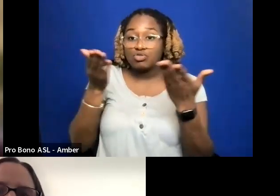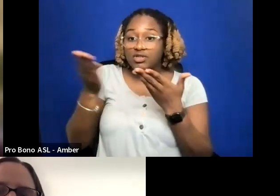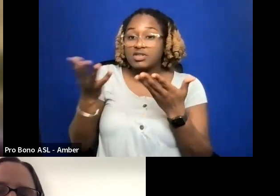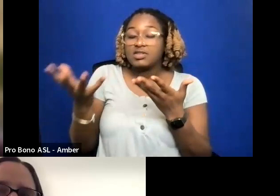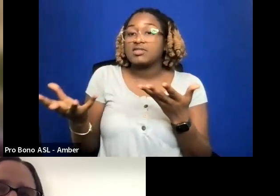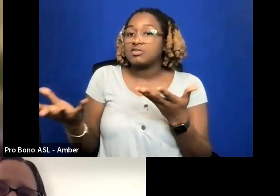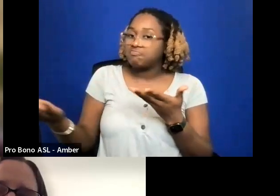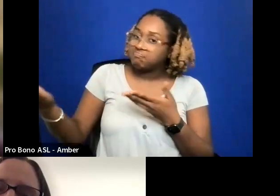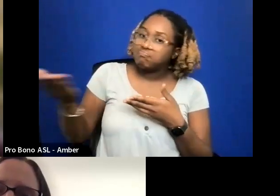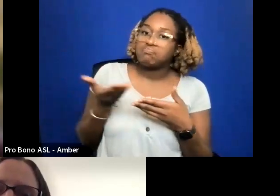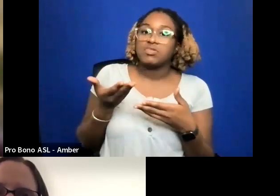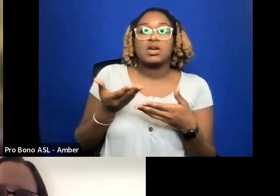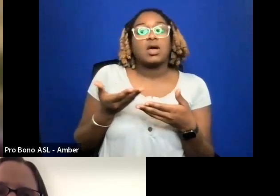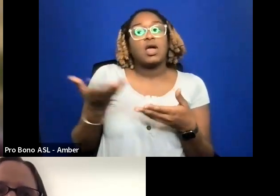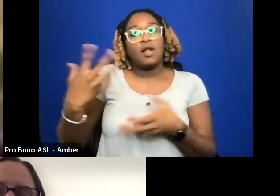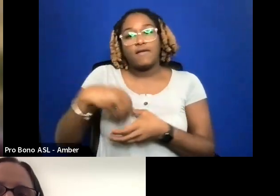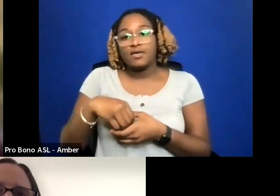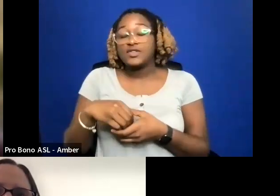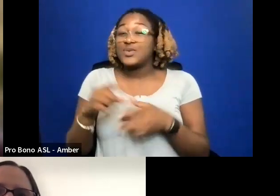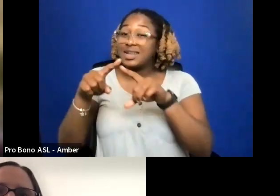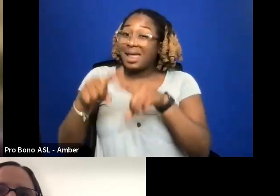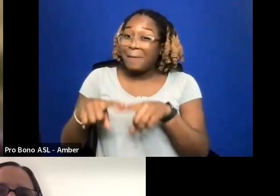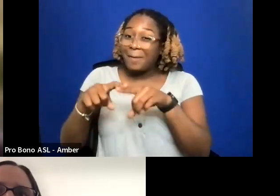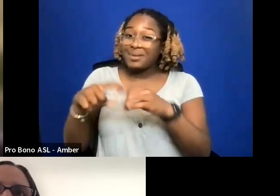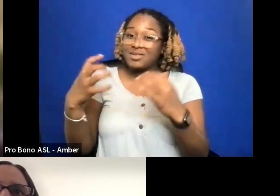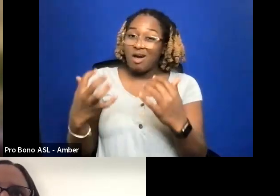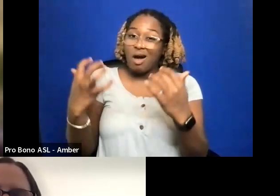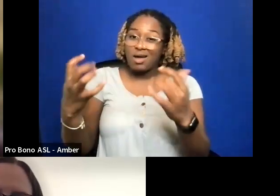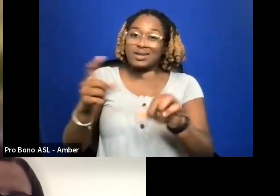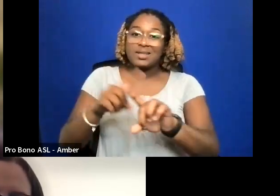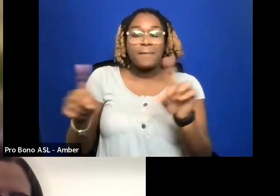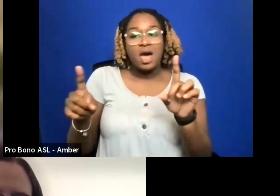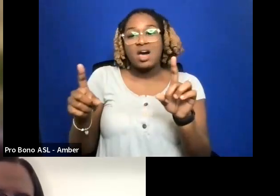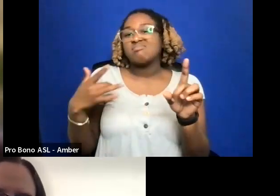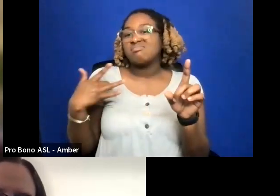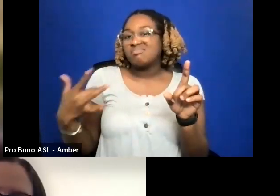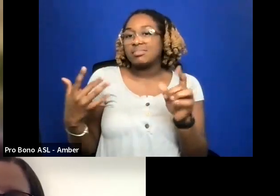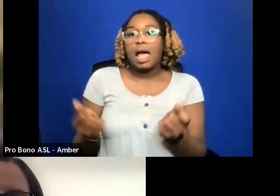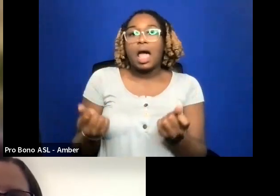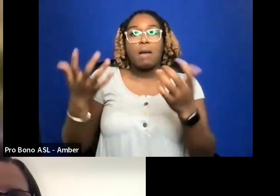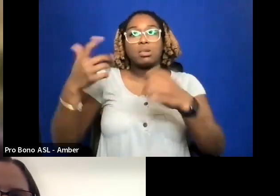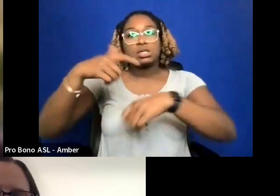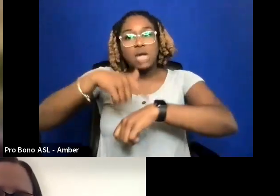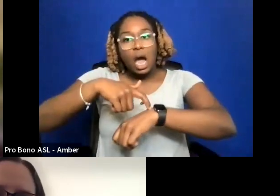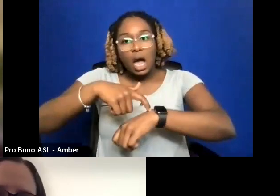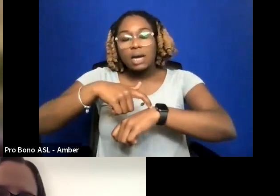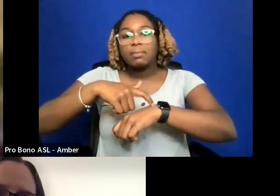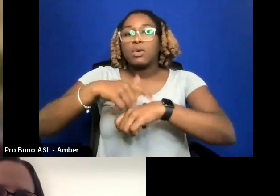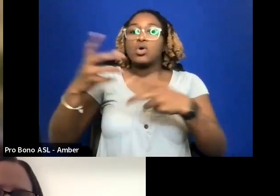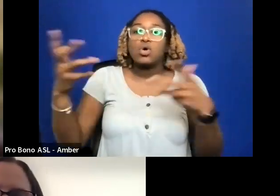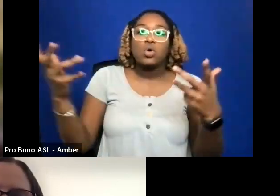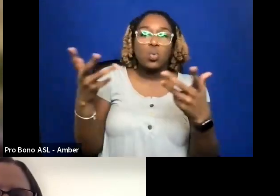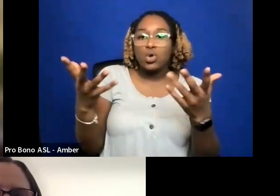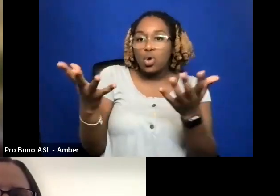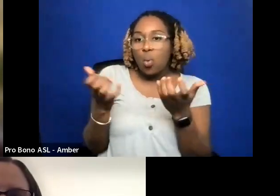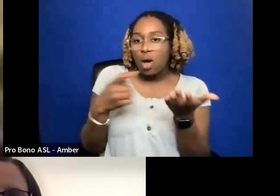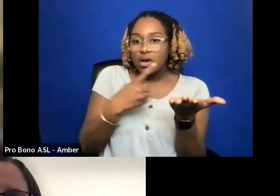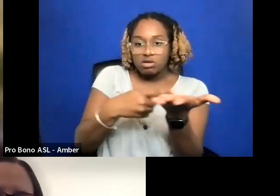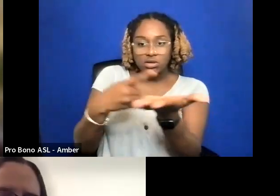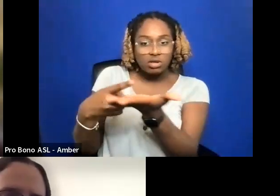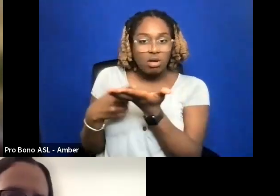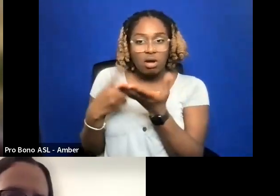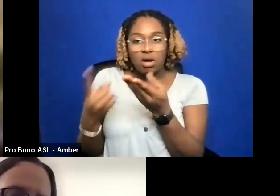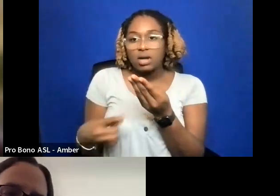BUT IT'S USUALLY AMOUNT OF TIME, WHAT YOU WANT TO TALK ABOUT, WHAT IS YOUR GOAL AND ALWAYS LEAVE